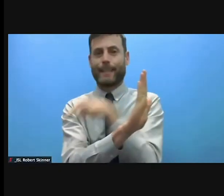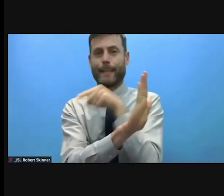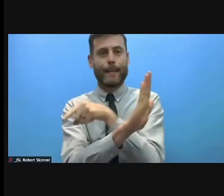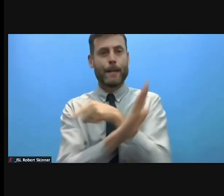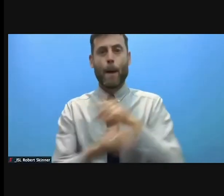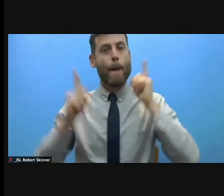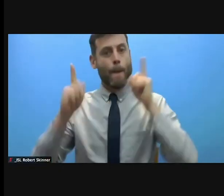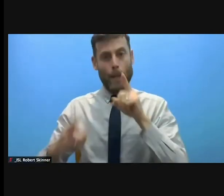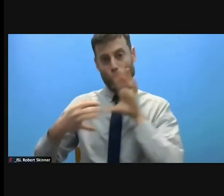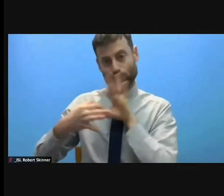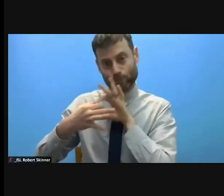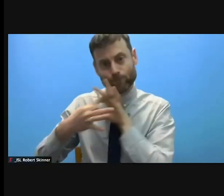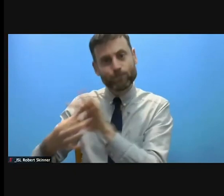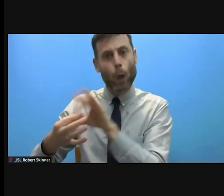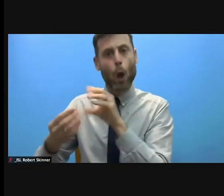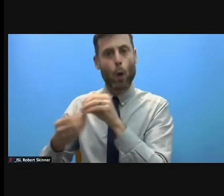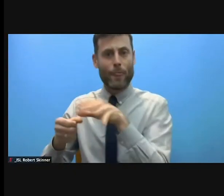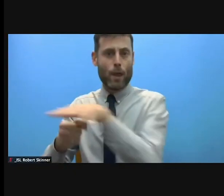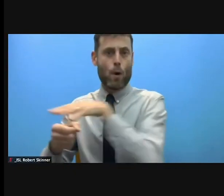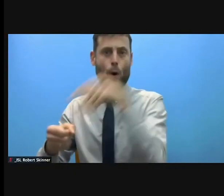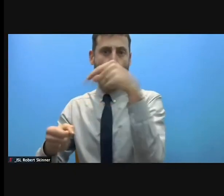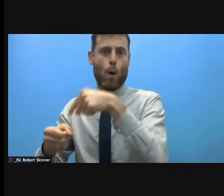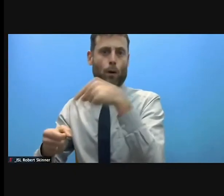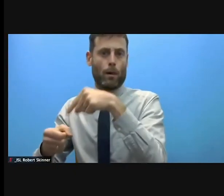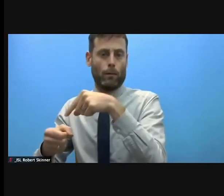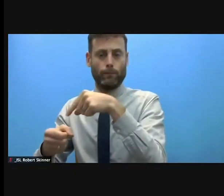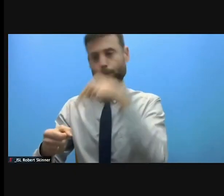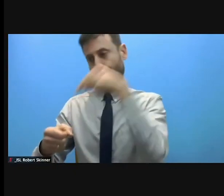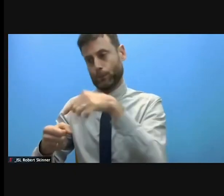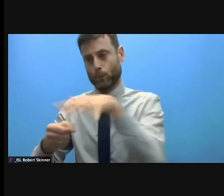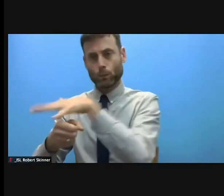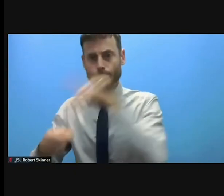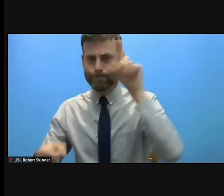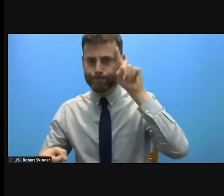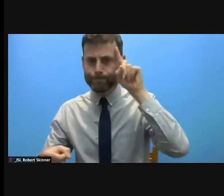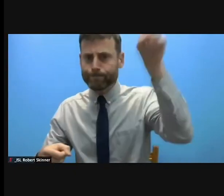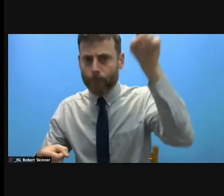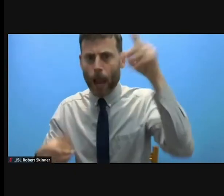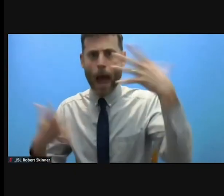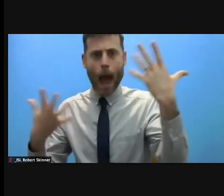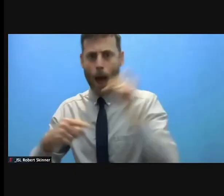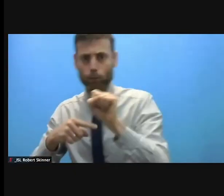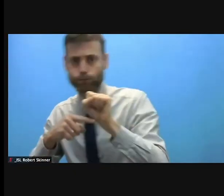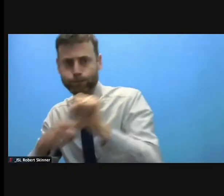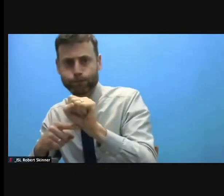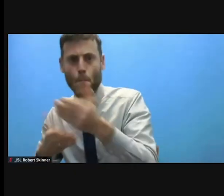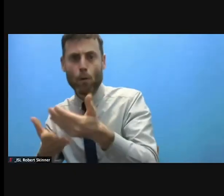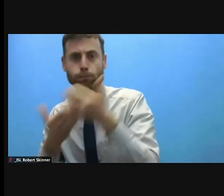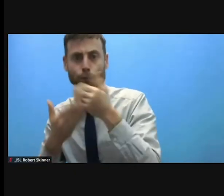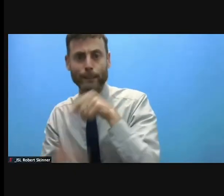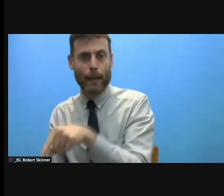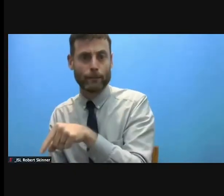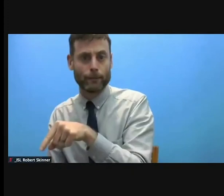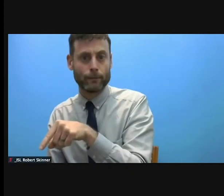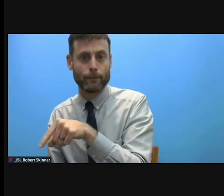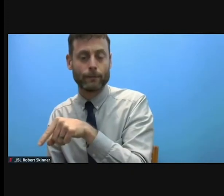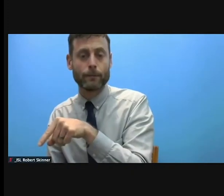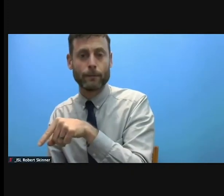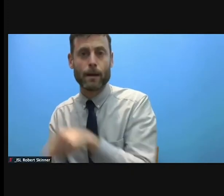There has to be local protection action, so that this suffering alone doesn't continue.